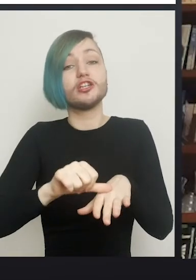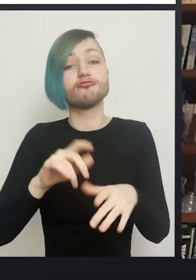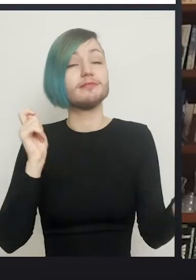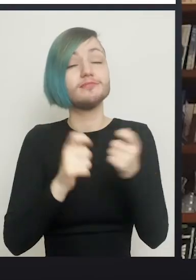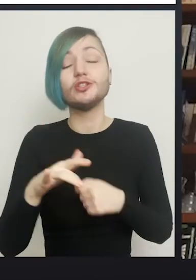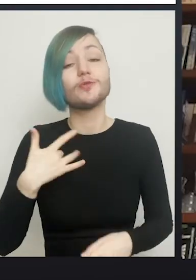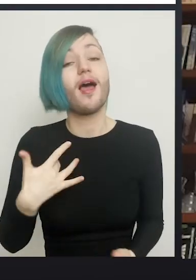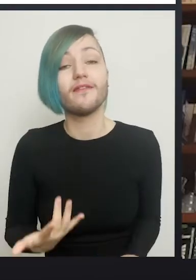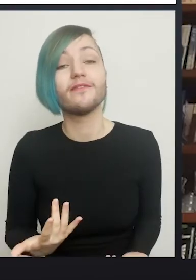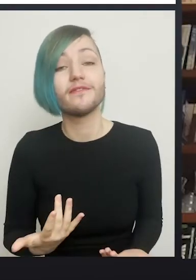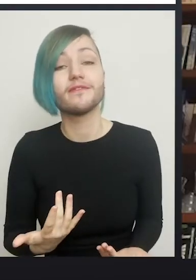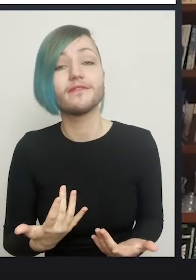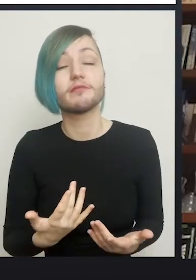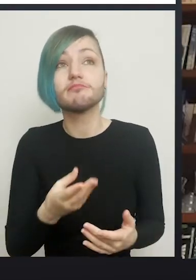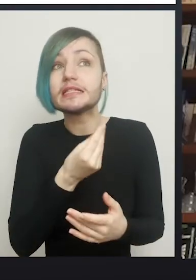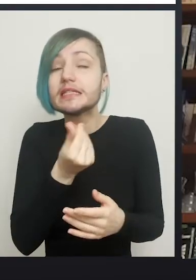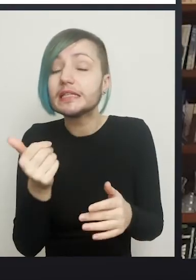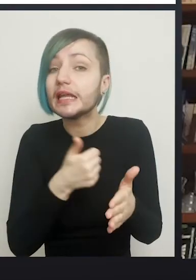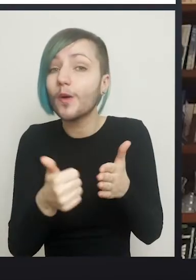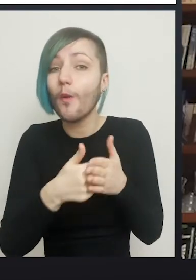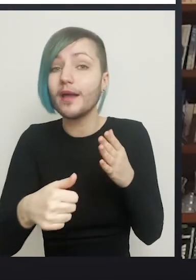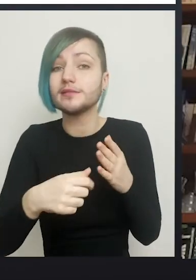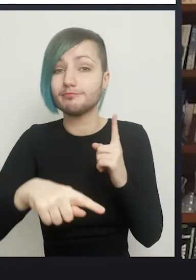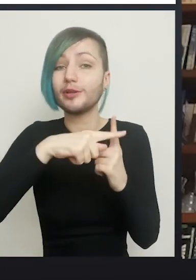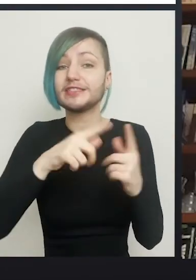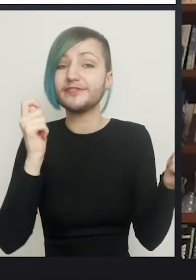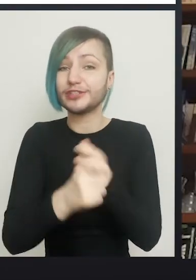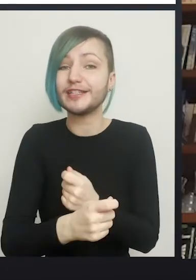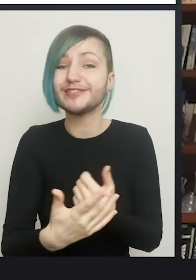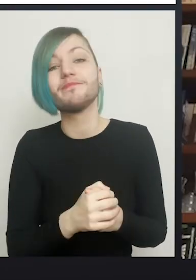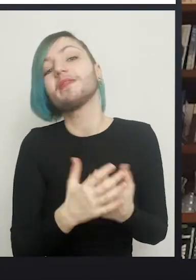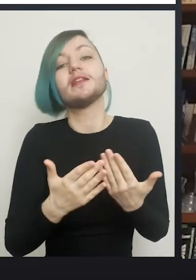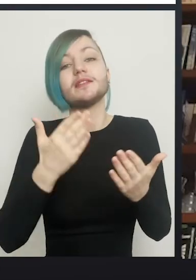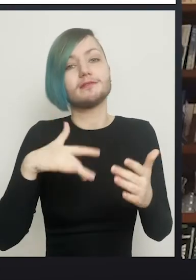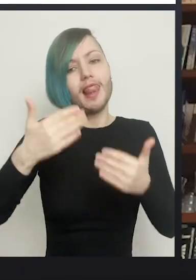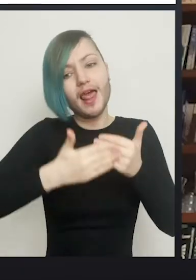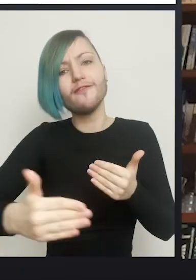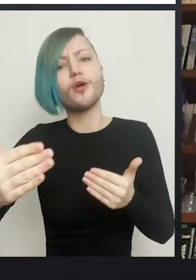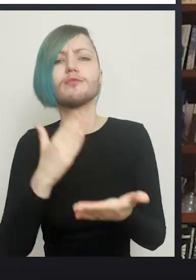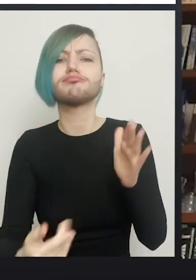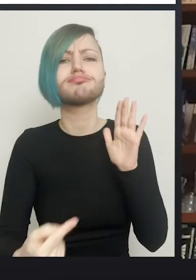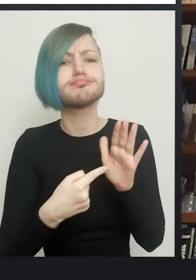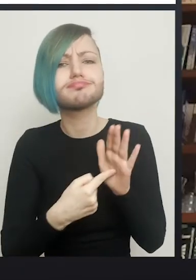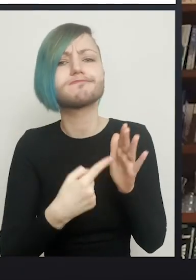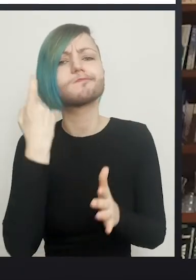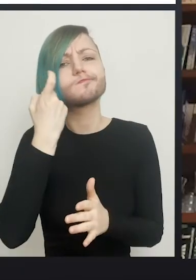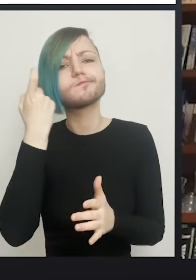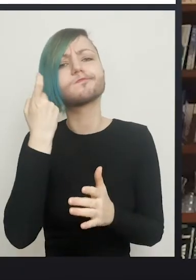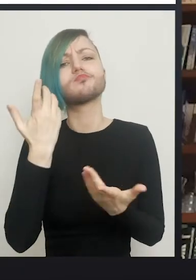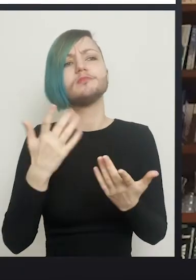almost always for the best, and it's something that people have for the rest of their lives, so it's really important to think about